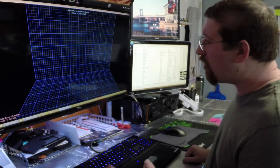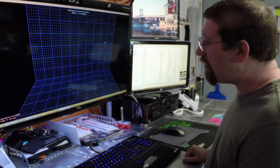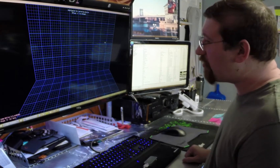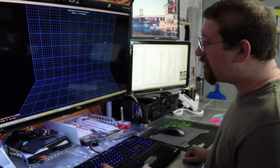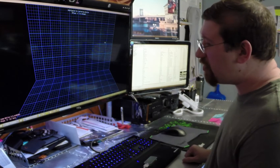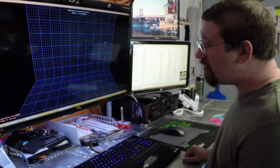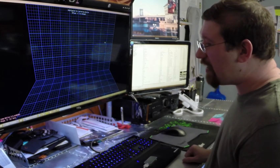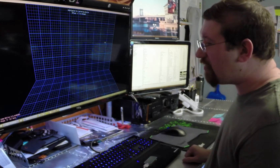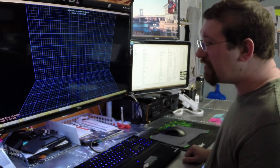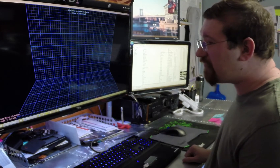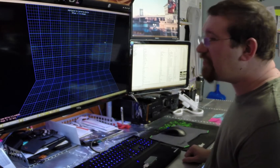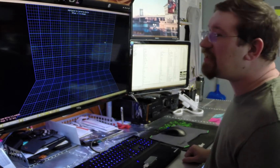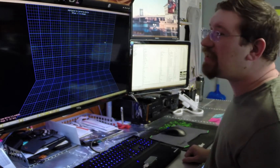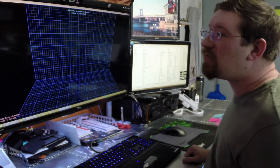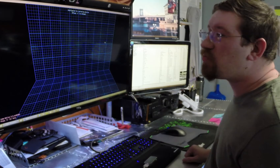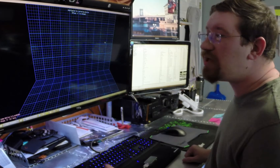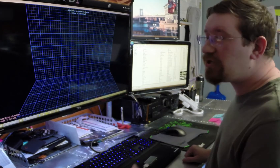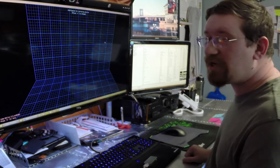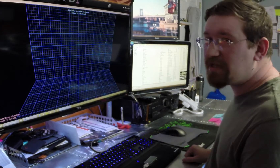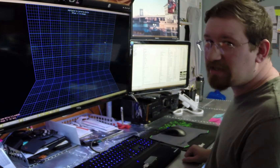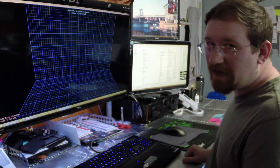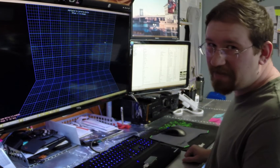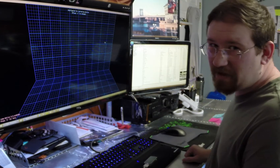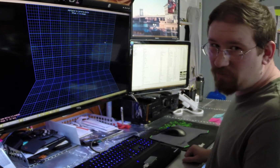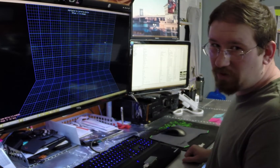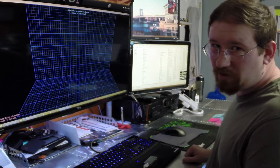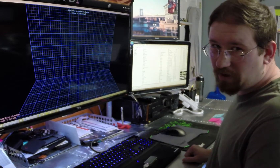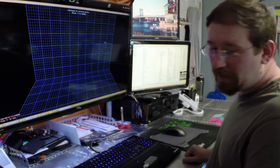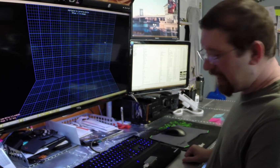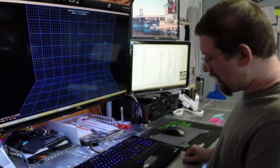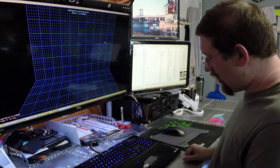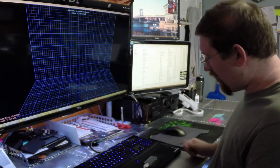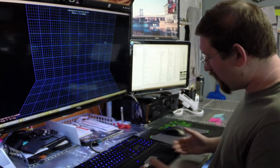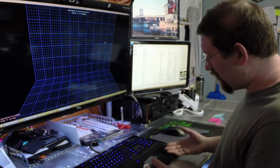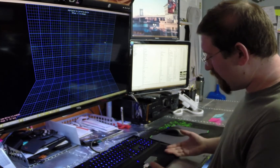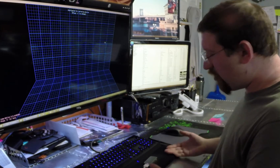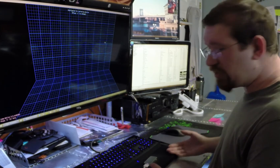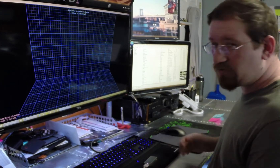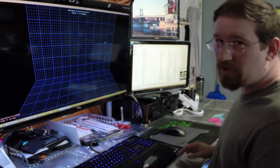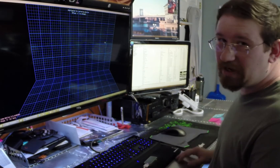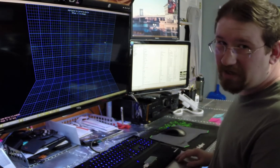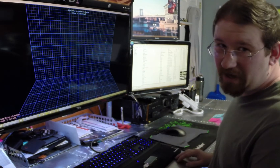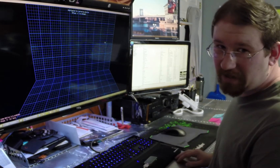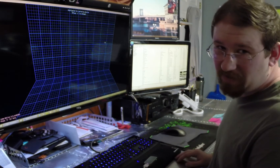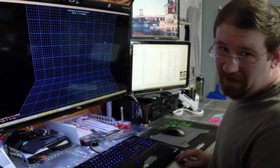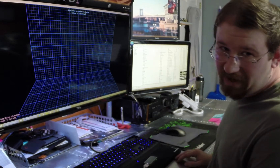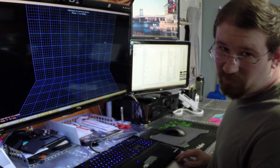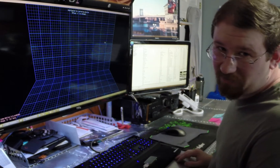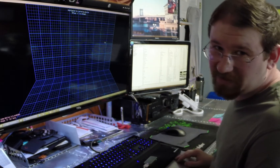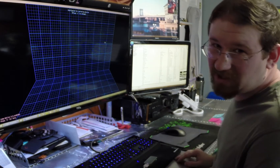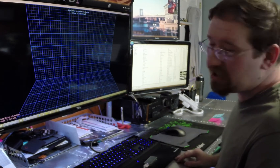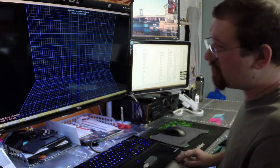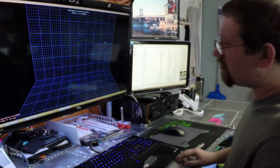What I'm able to do now is physically reach inside the computer and have the leap motion recognize my hand movements and gestures.